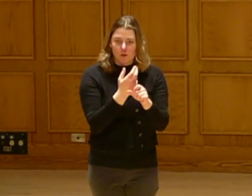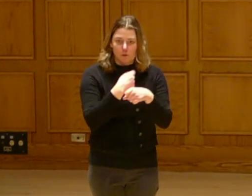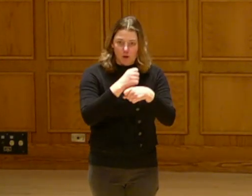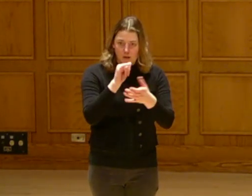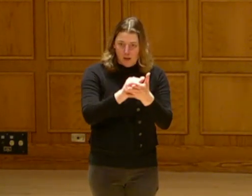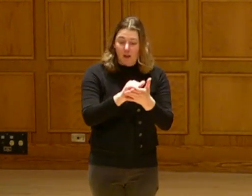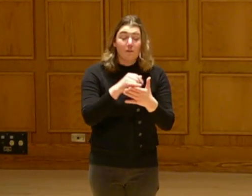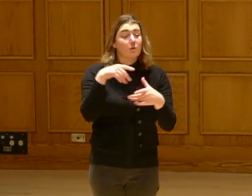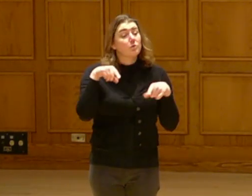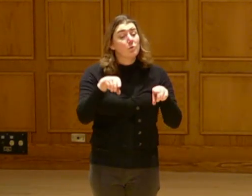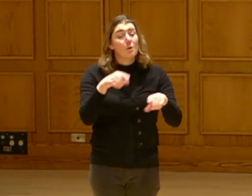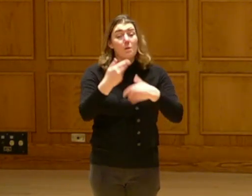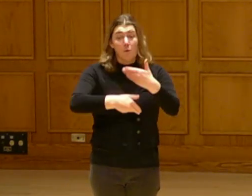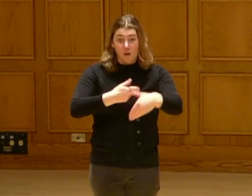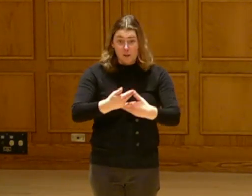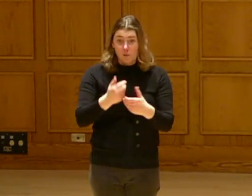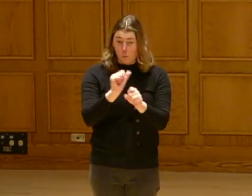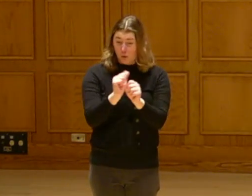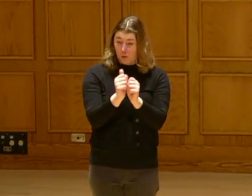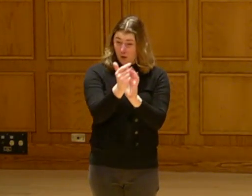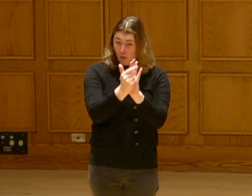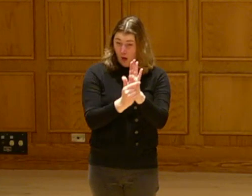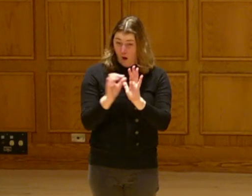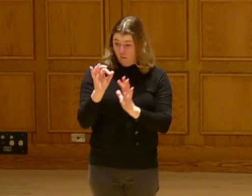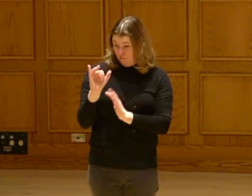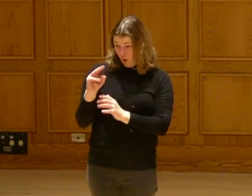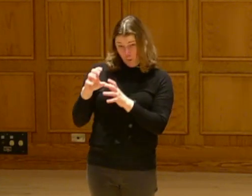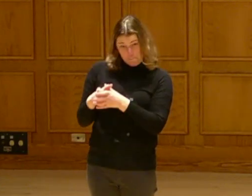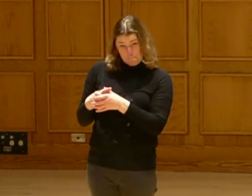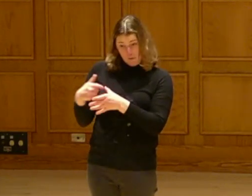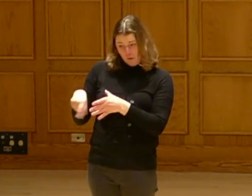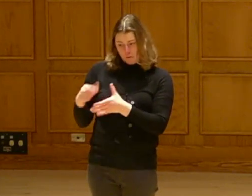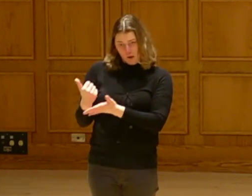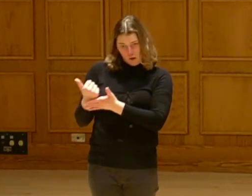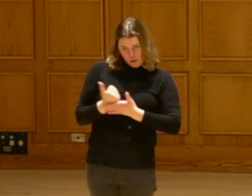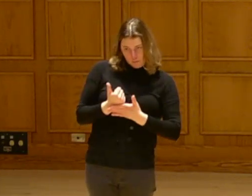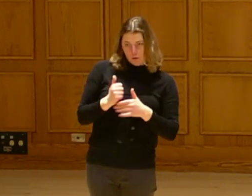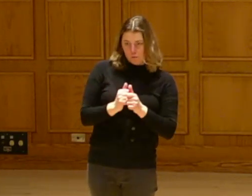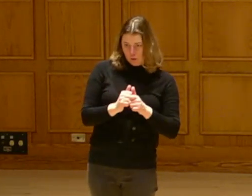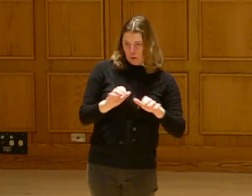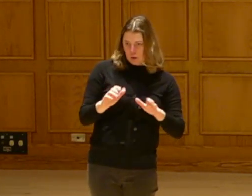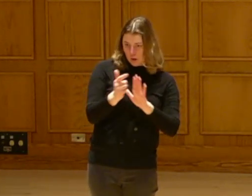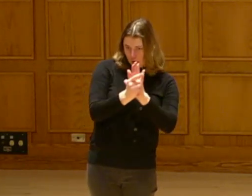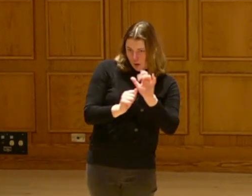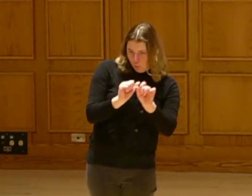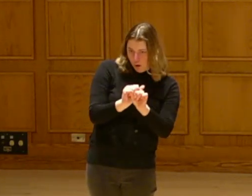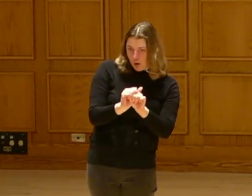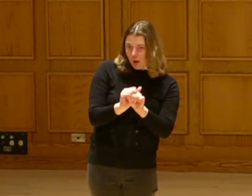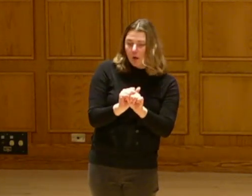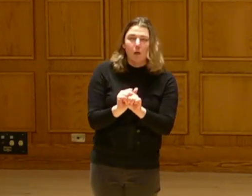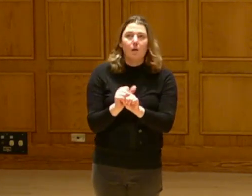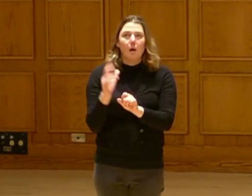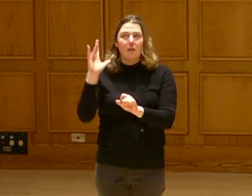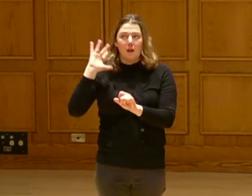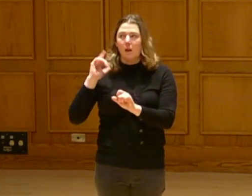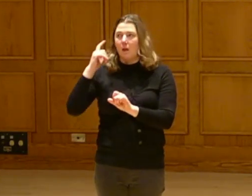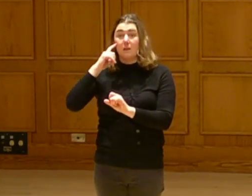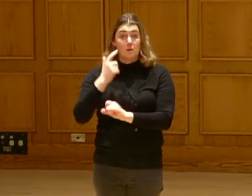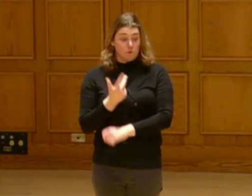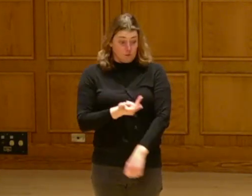We're creating our own utility. In the progress when I first started working with the law firm,